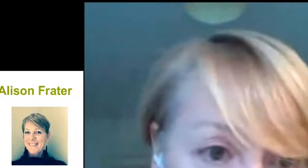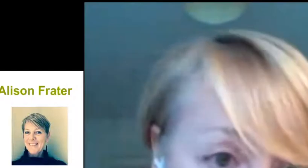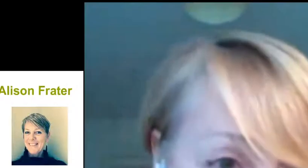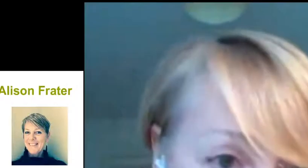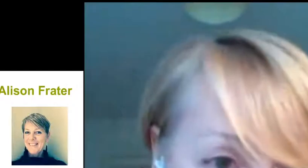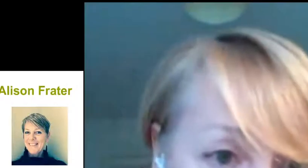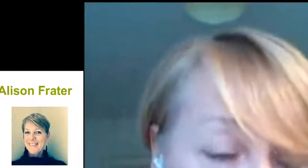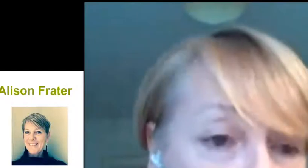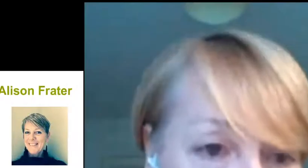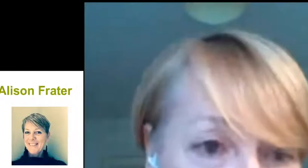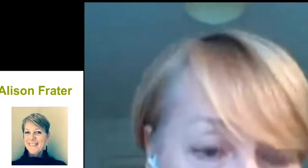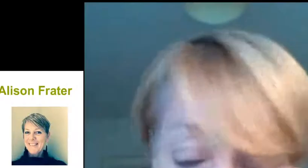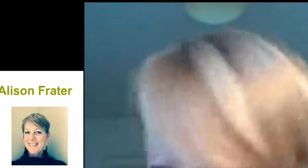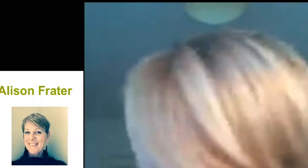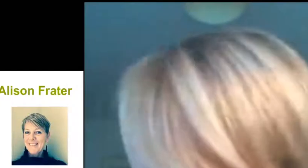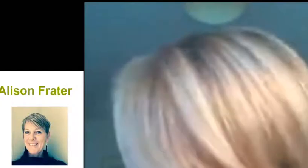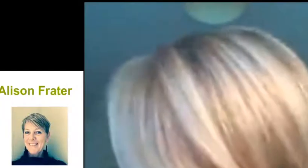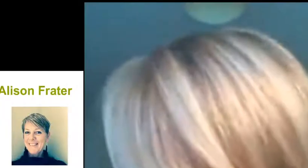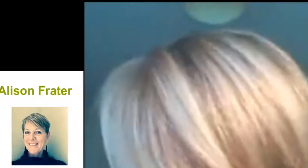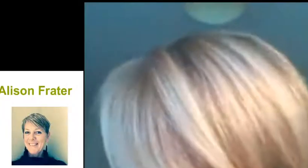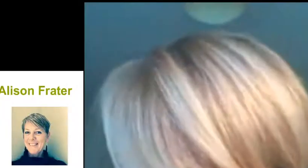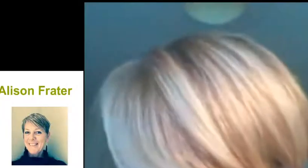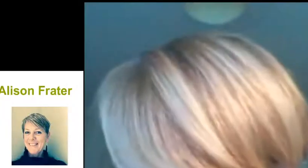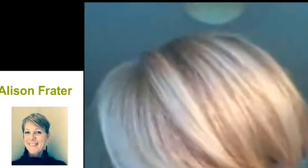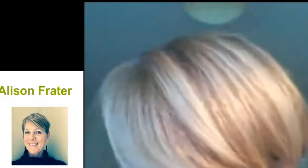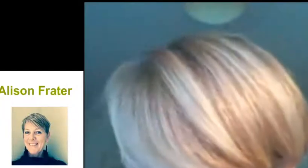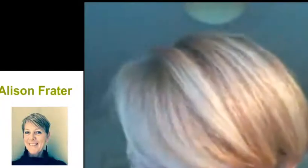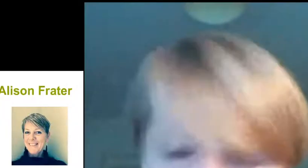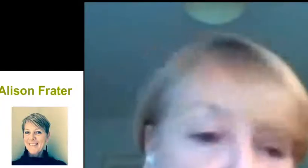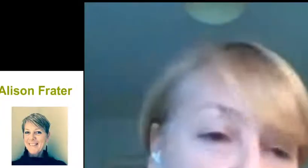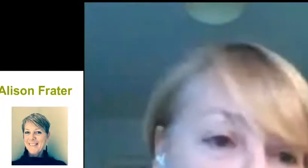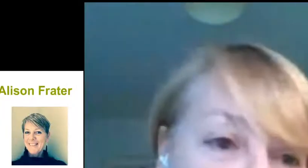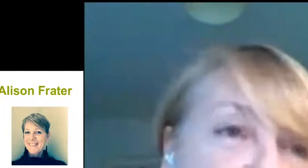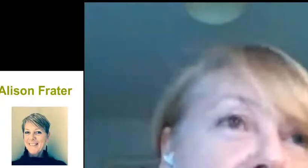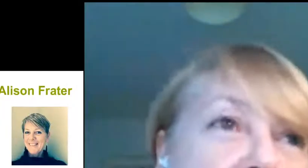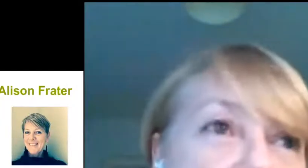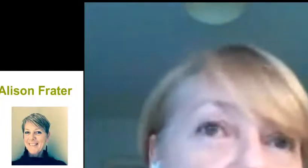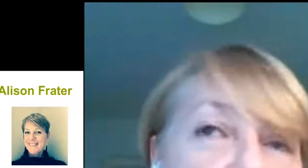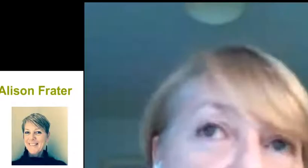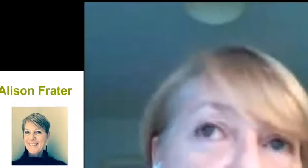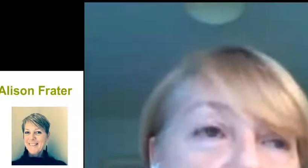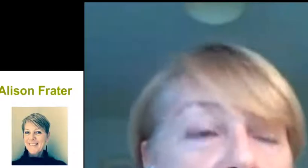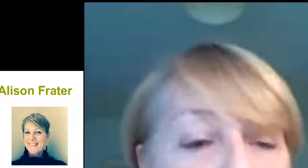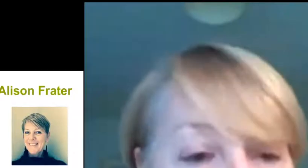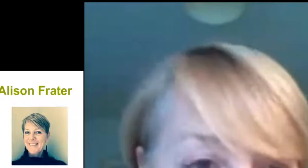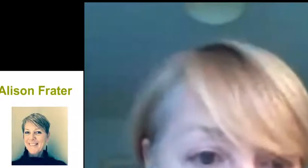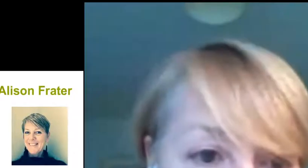we're talking about which is COVID-19. This is an infectious disease caused by a newly